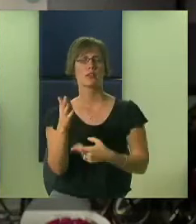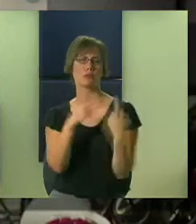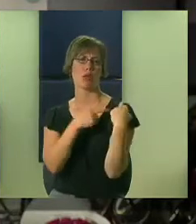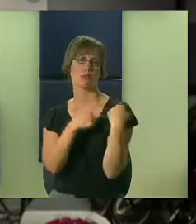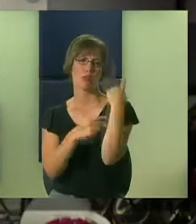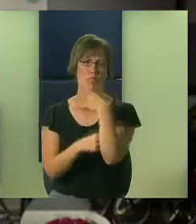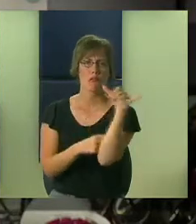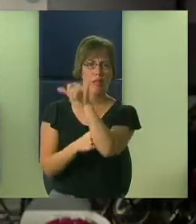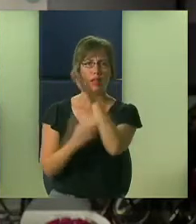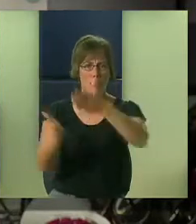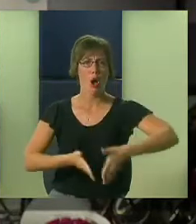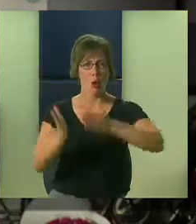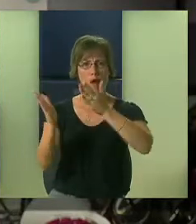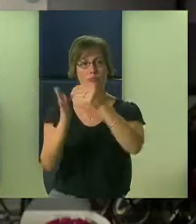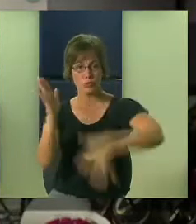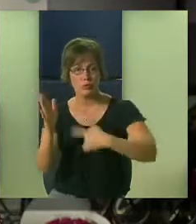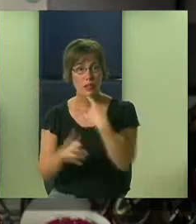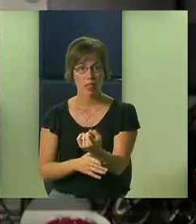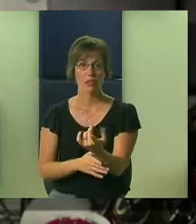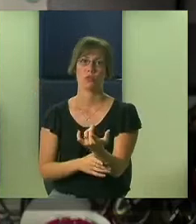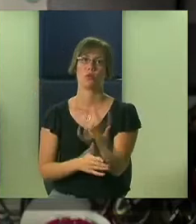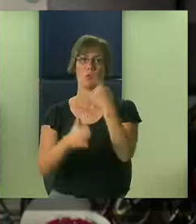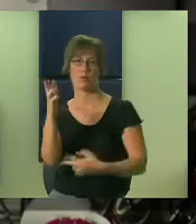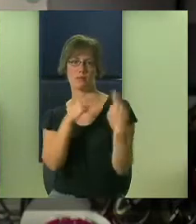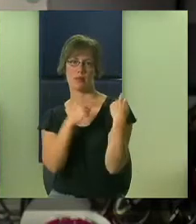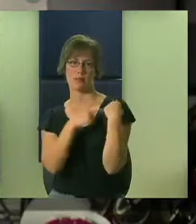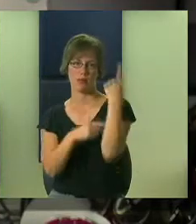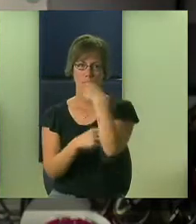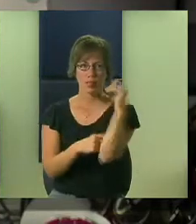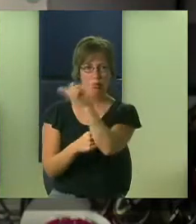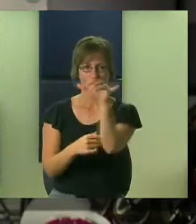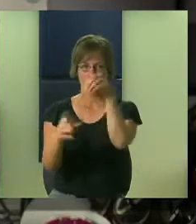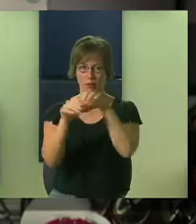they know. The thing that often impresses me is that you can say, "What does responsibility